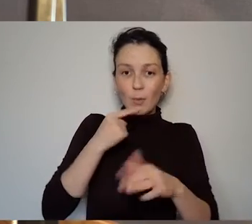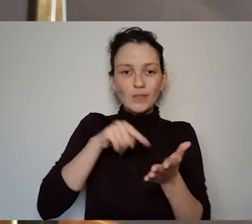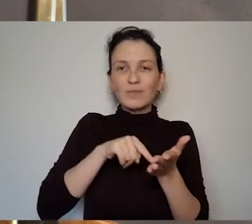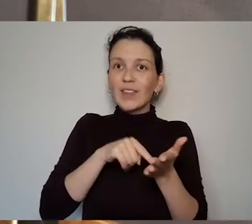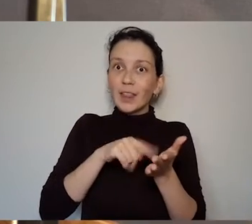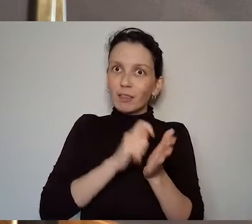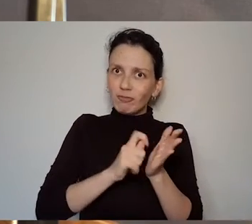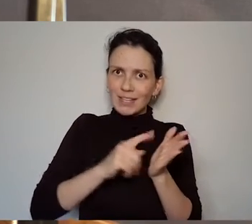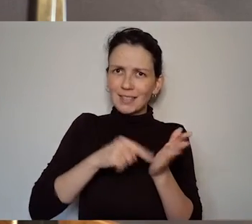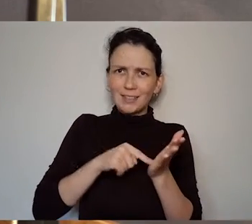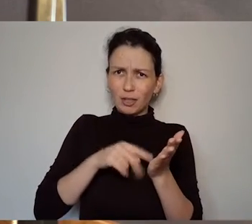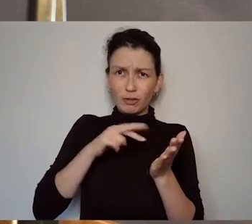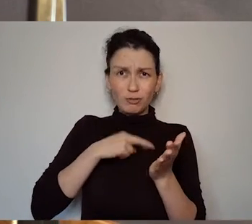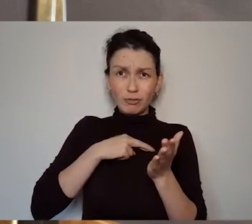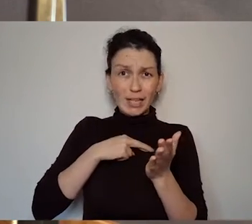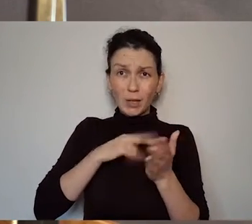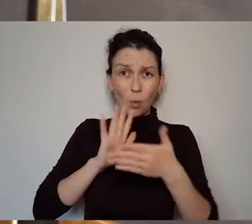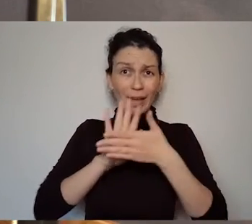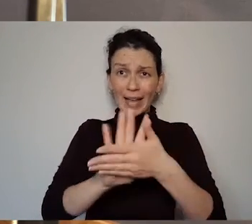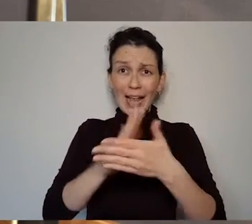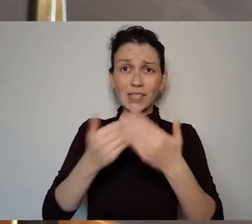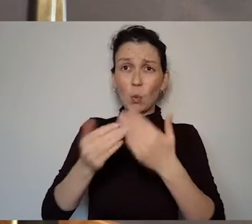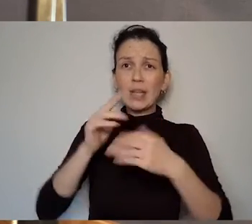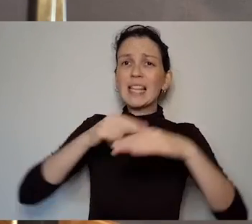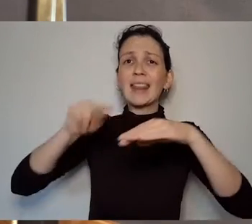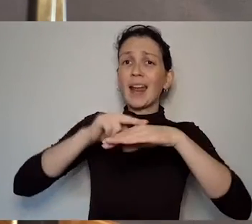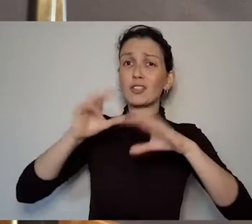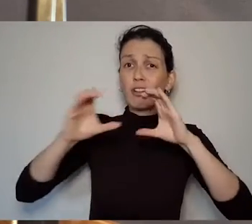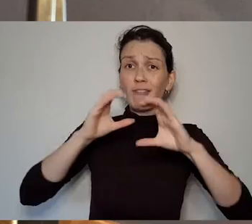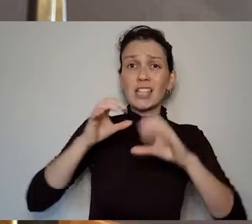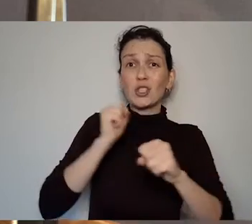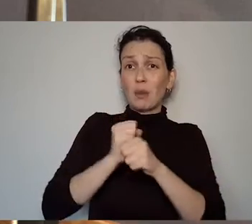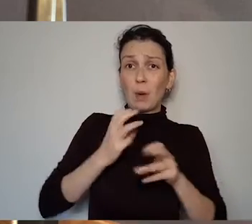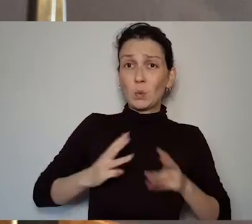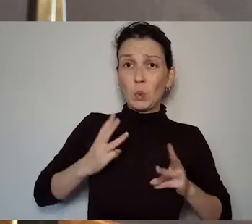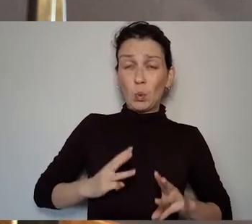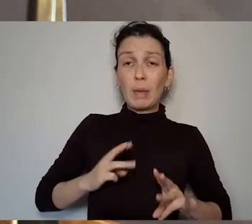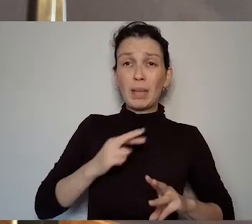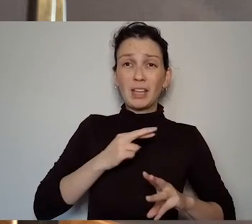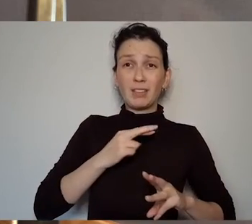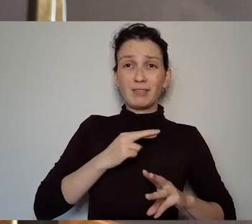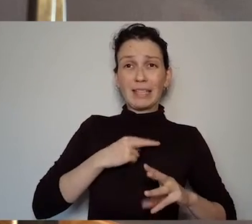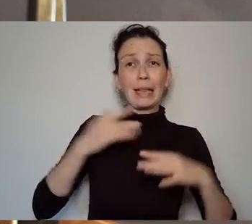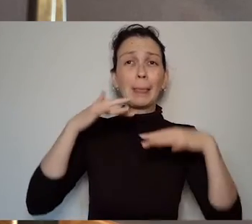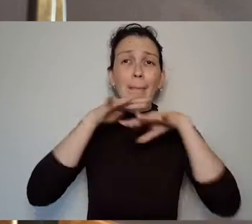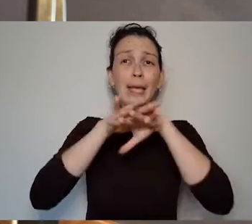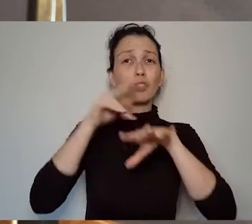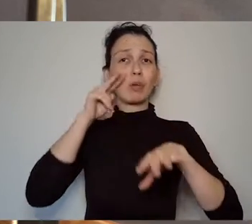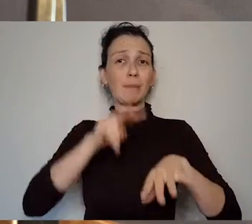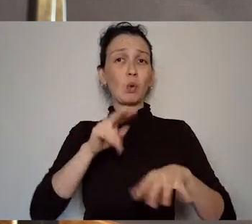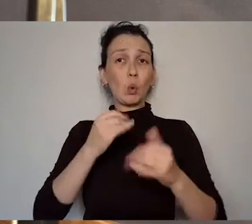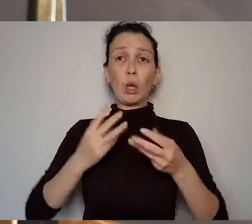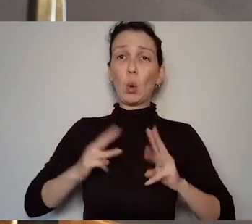which is around women's place is within the home. She is challenging this she is